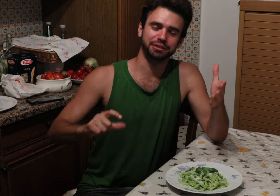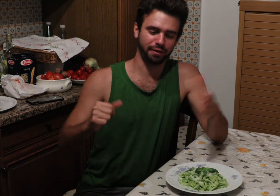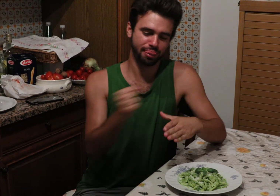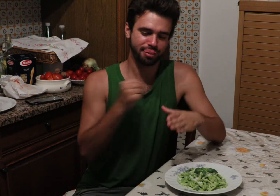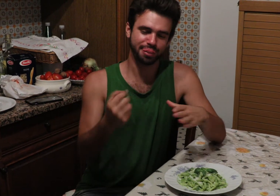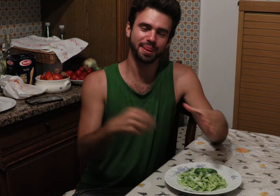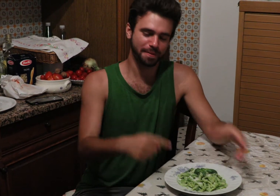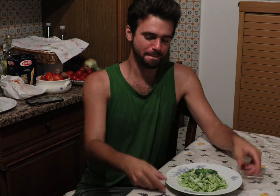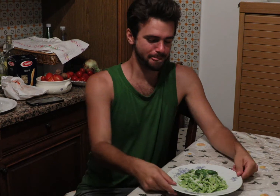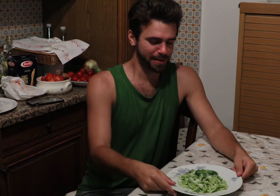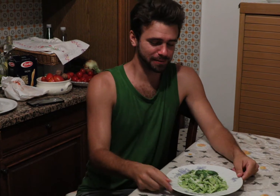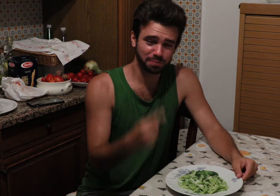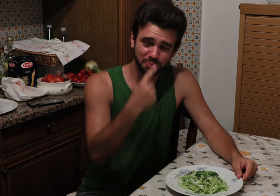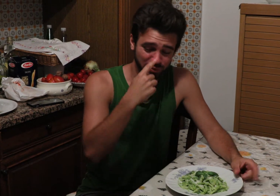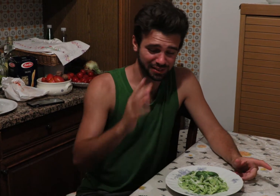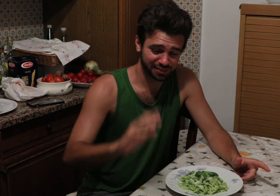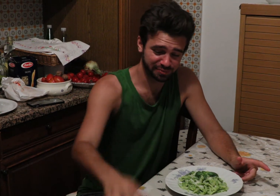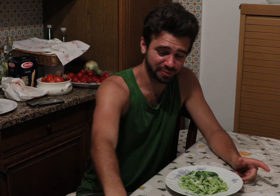Yummy! I'm ready to eat some!